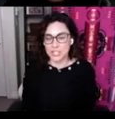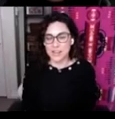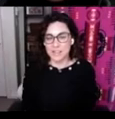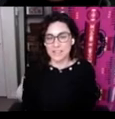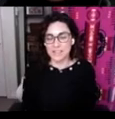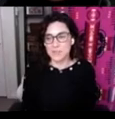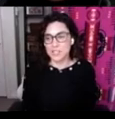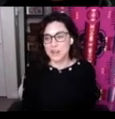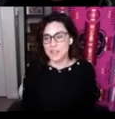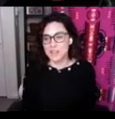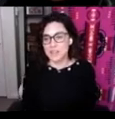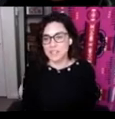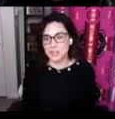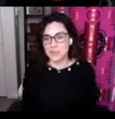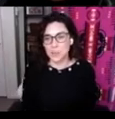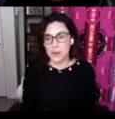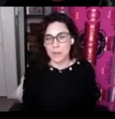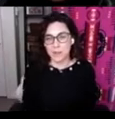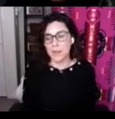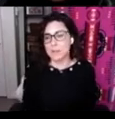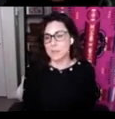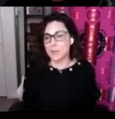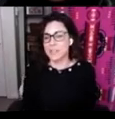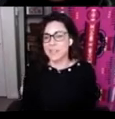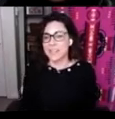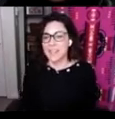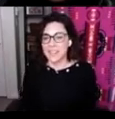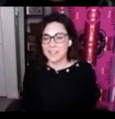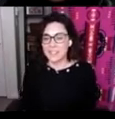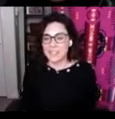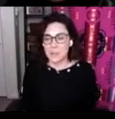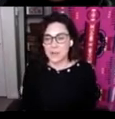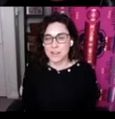which translates to "one mind, one people" and today we're here to